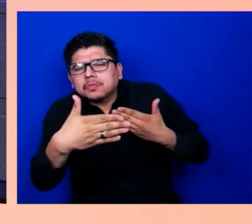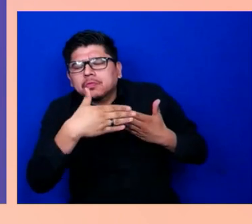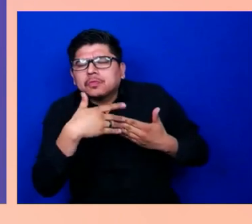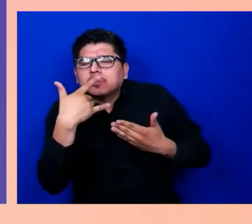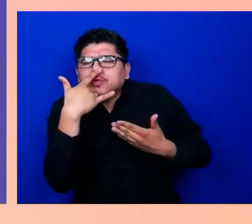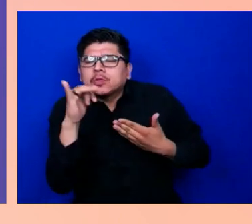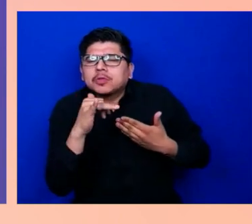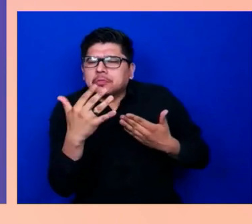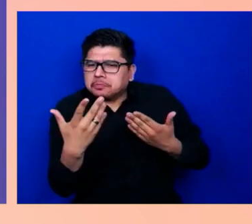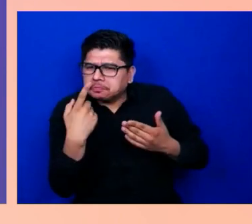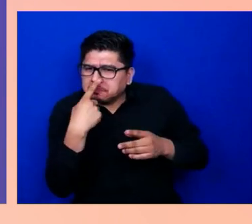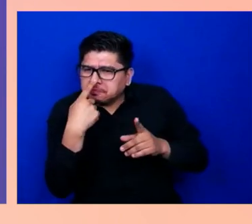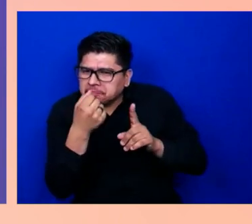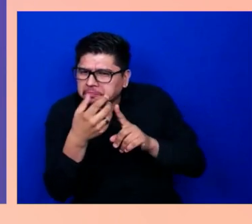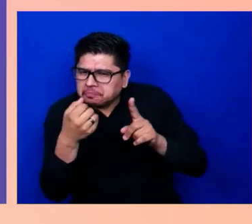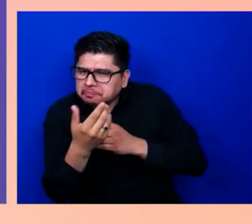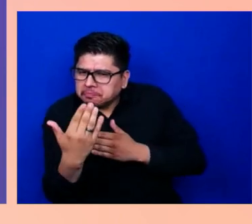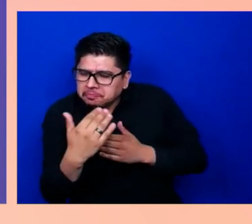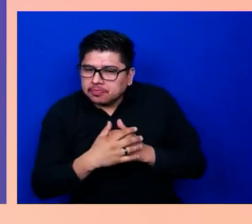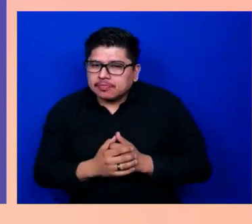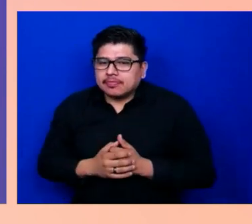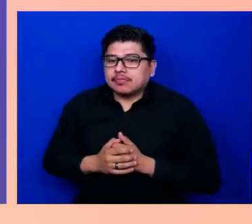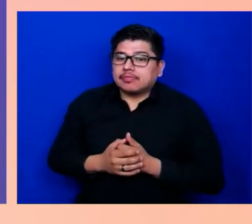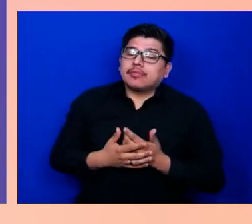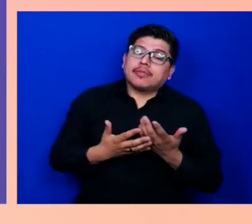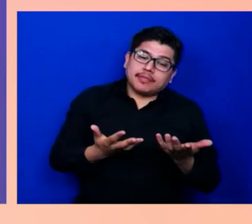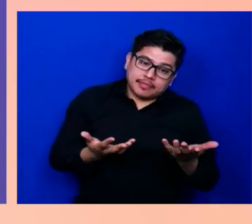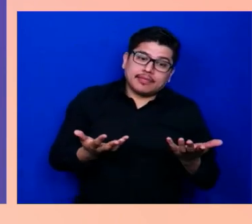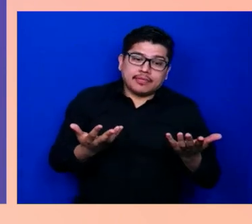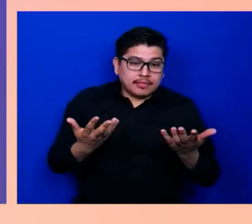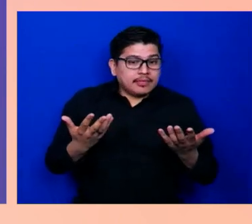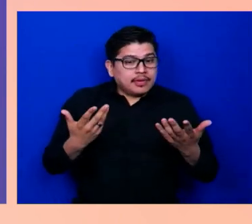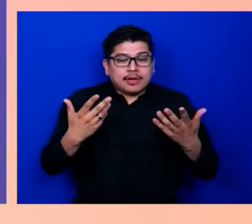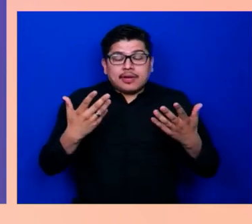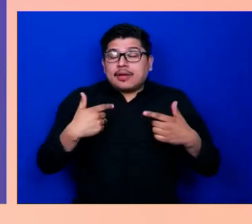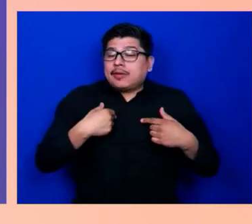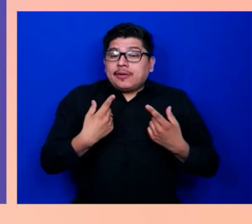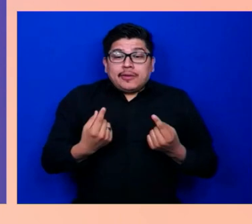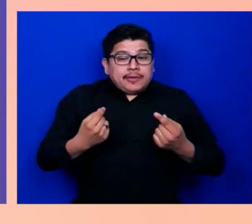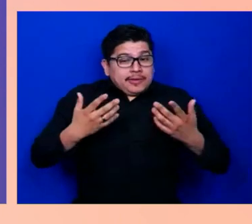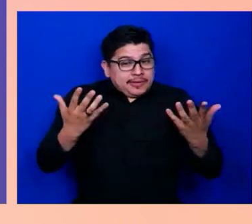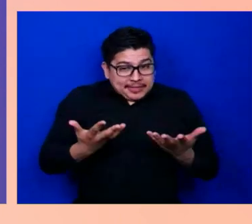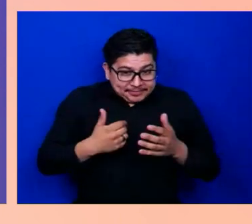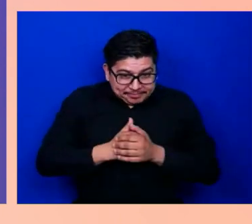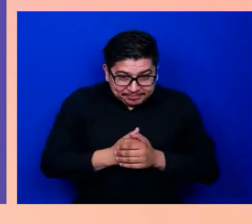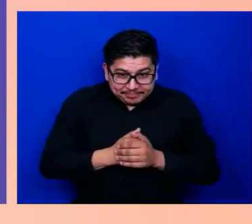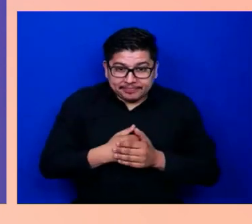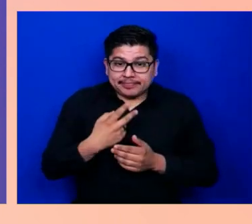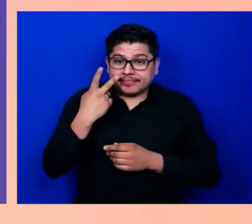what I have to choose, but I think for Seeing AI, it's always been about talking to our customers,